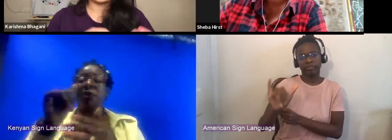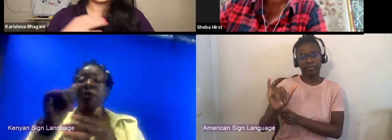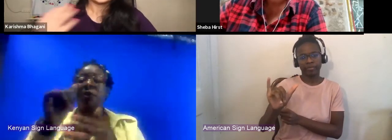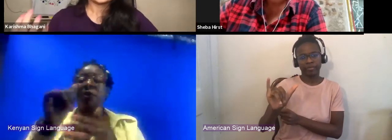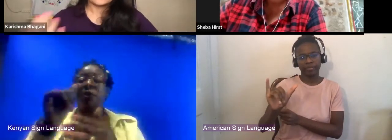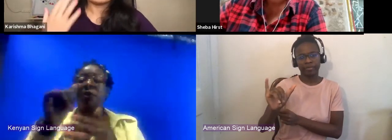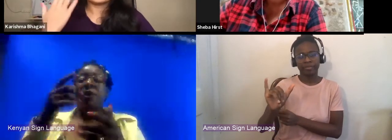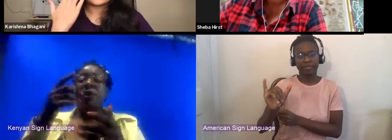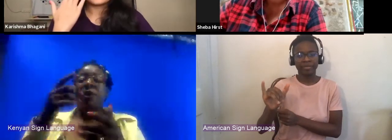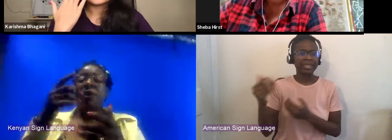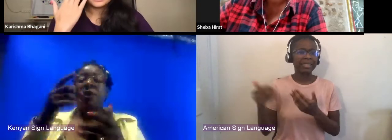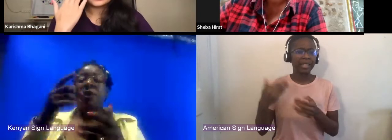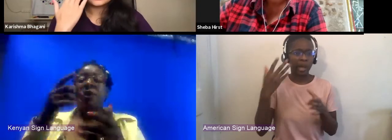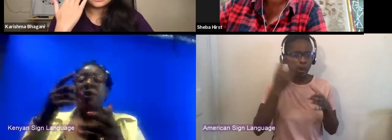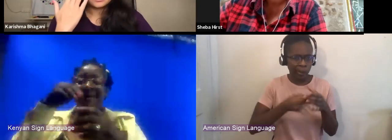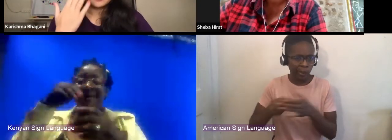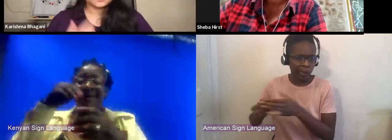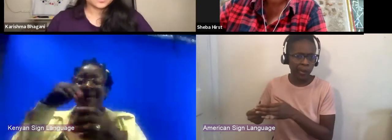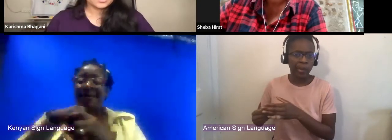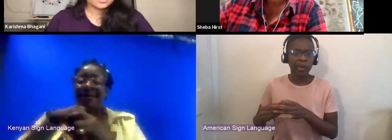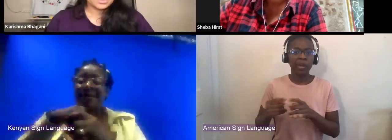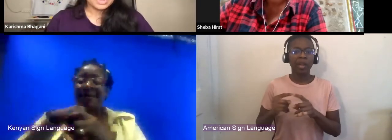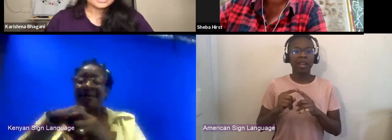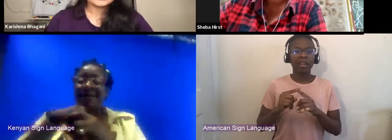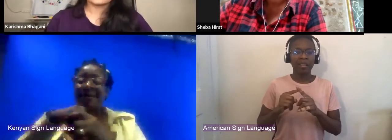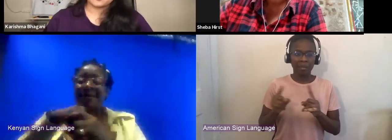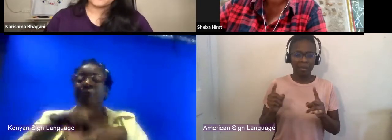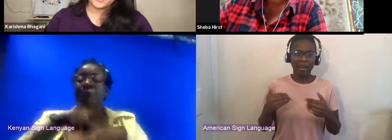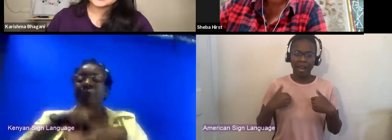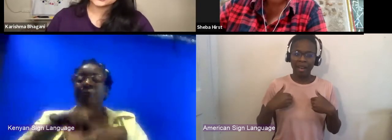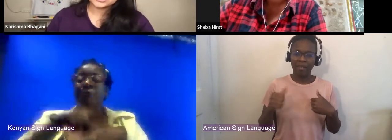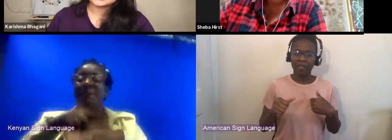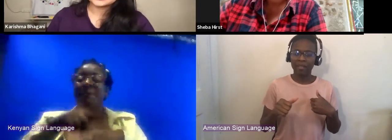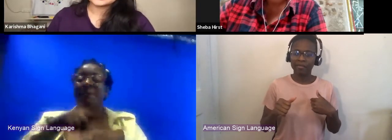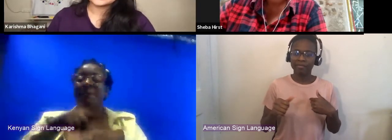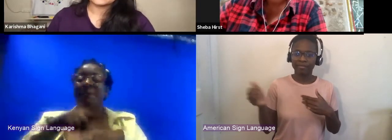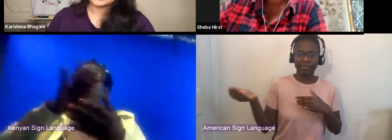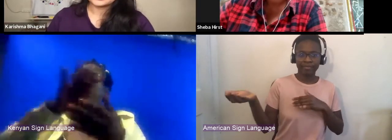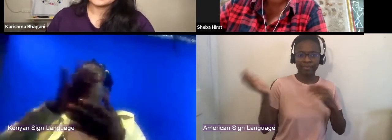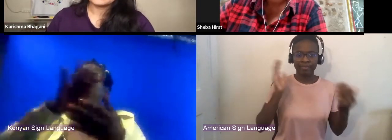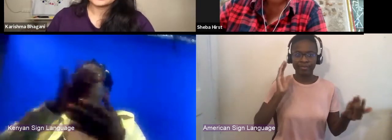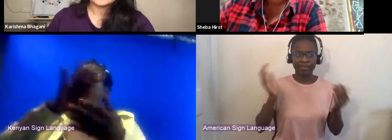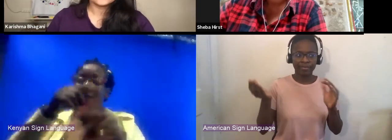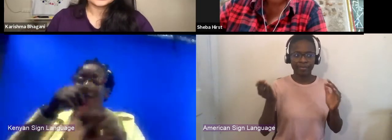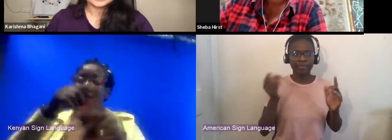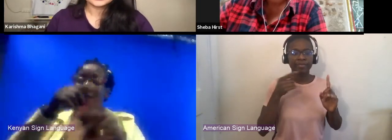but to have this other side and hear from practitioners is really interesting.